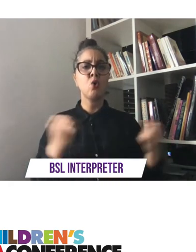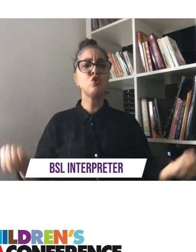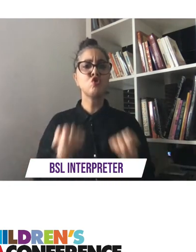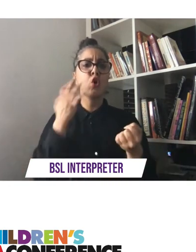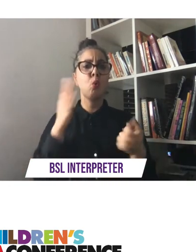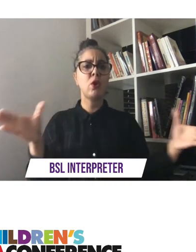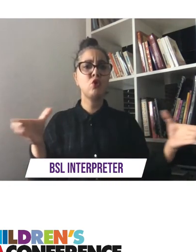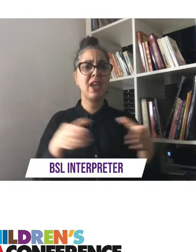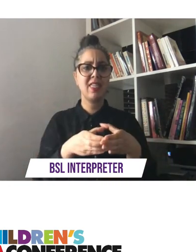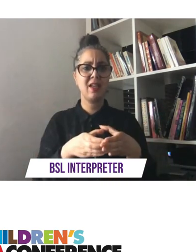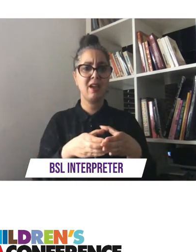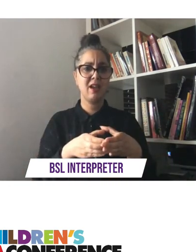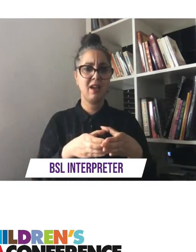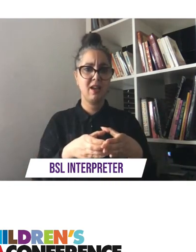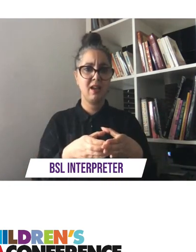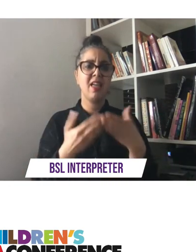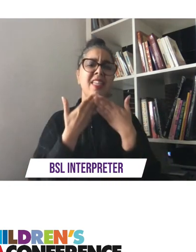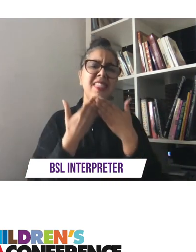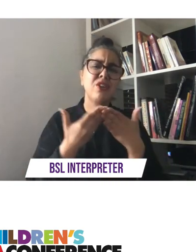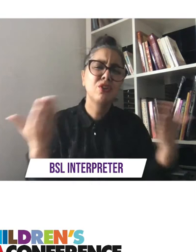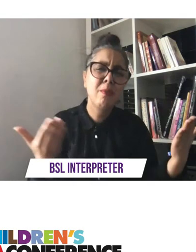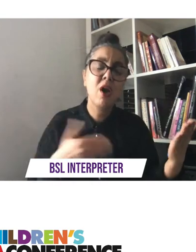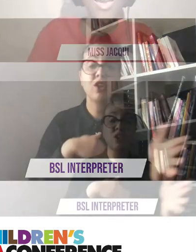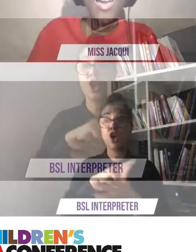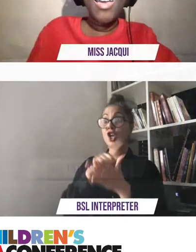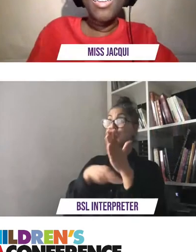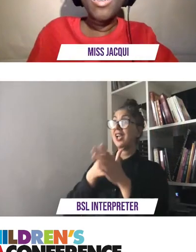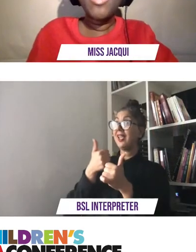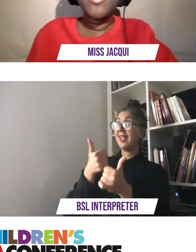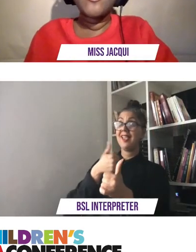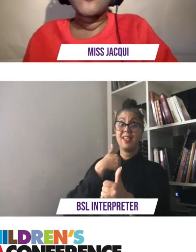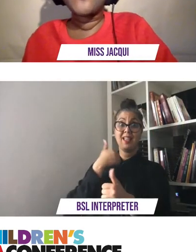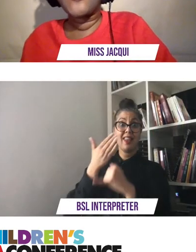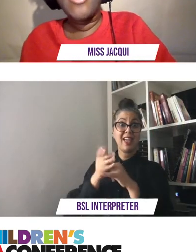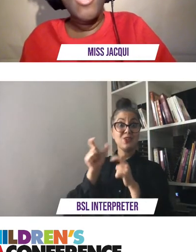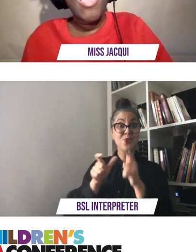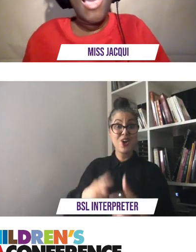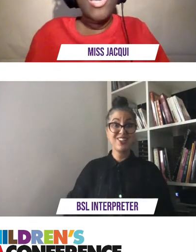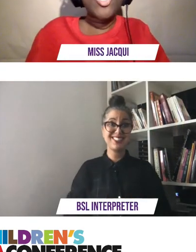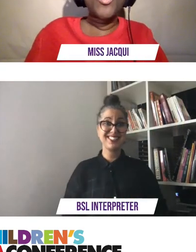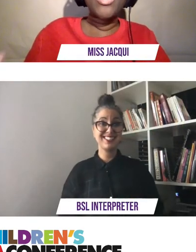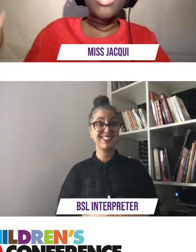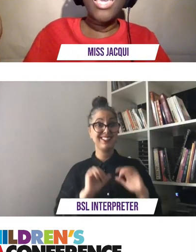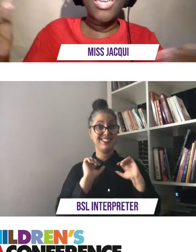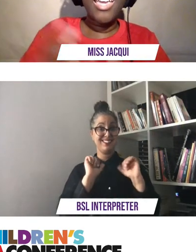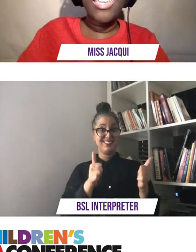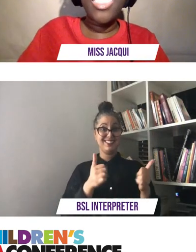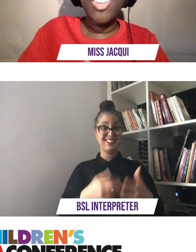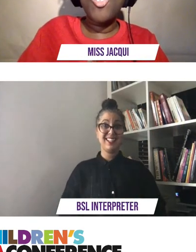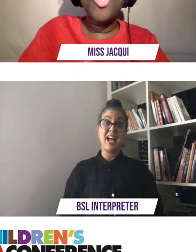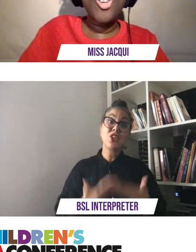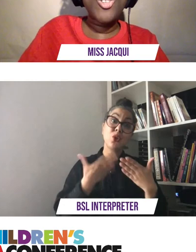jackie last word thank you so much for having me yeah i just wanted to say uh yeah thank you so so